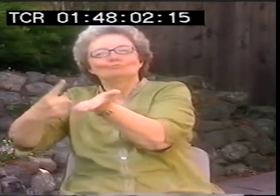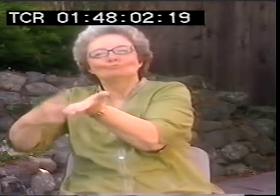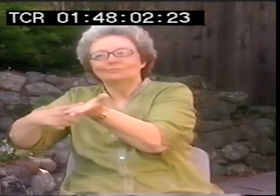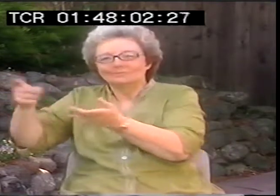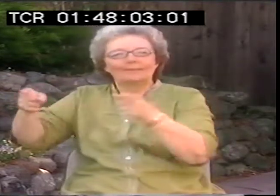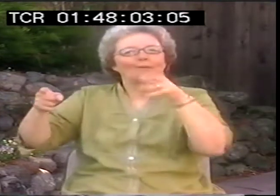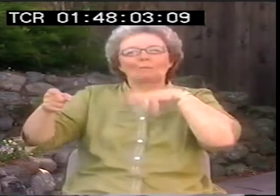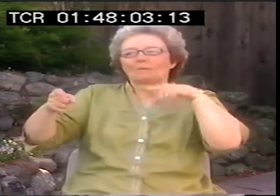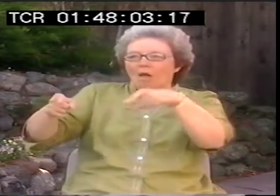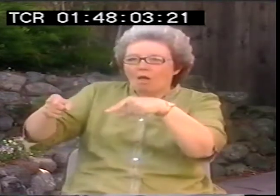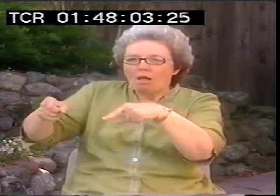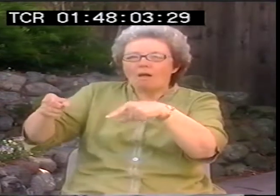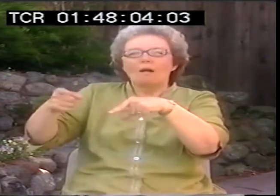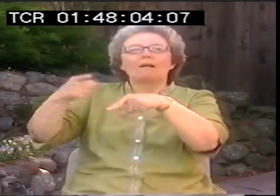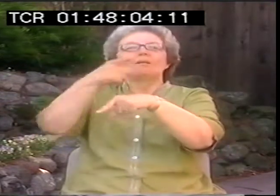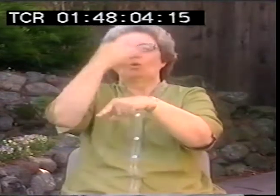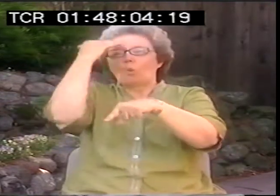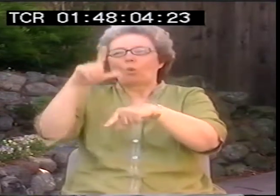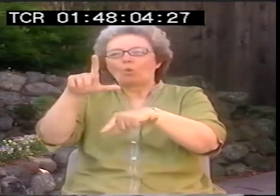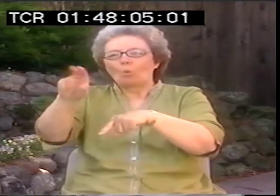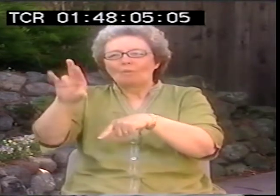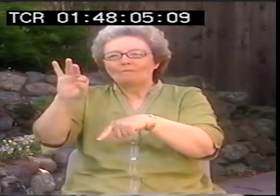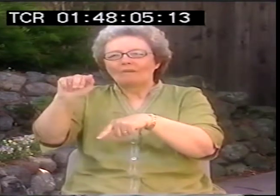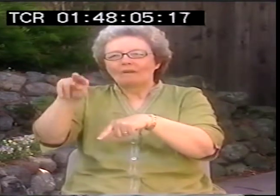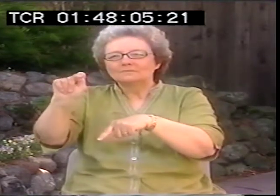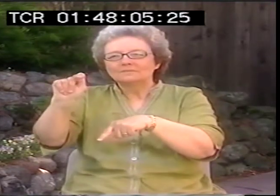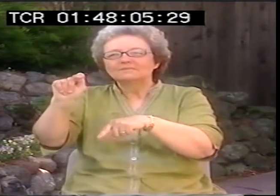And he'd written these articles and gotten it into the literature reviews, and talking